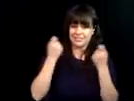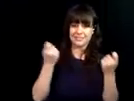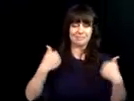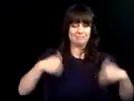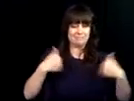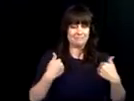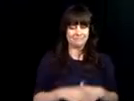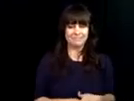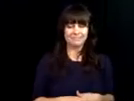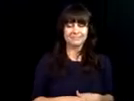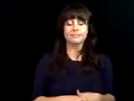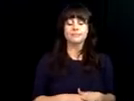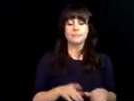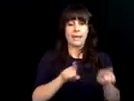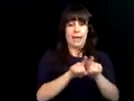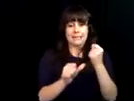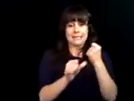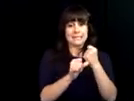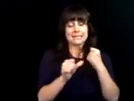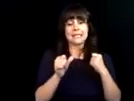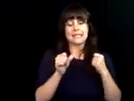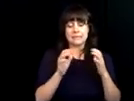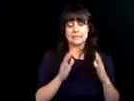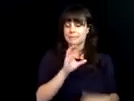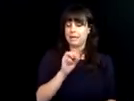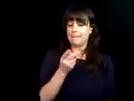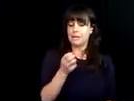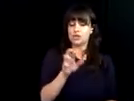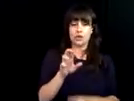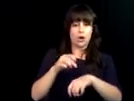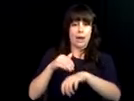hly. I want to add my congratulations